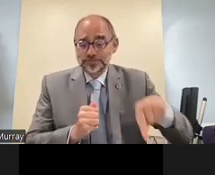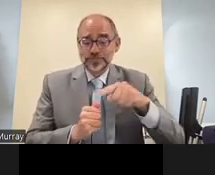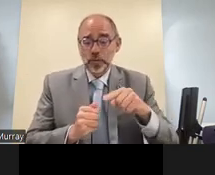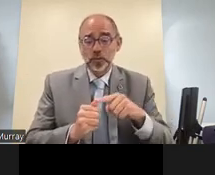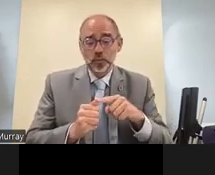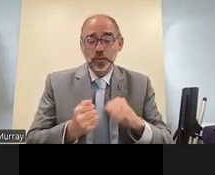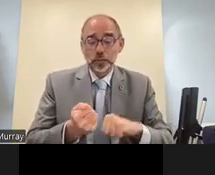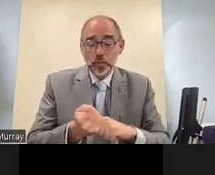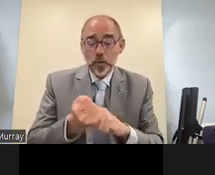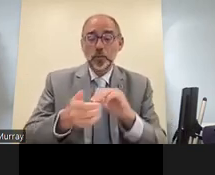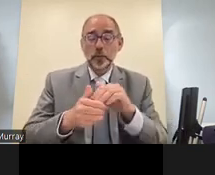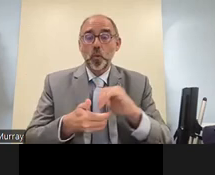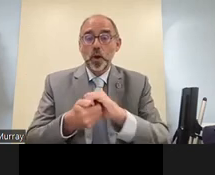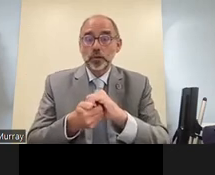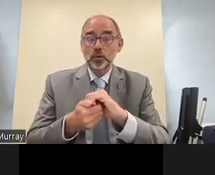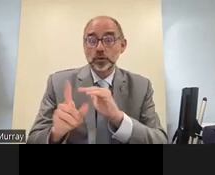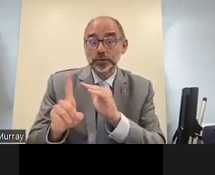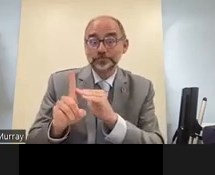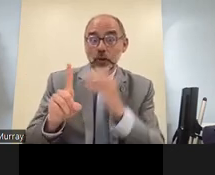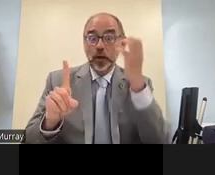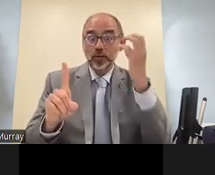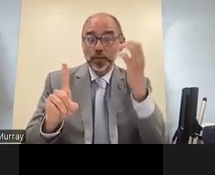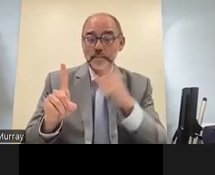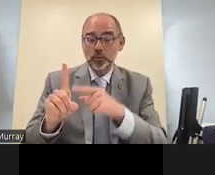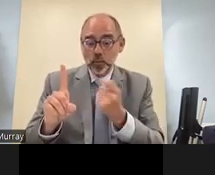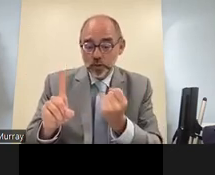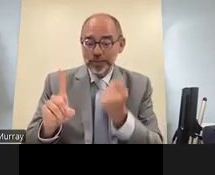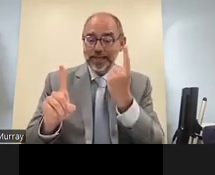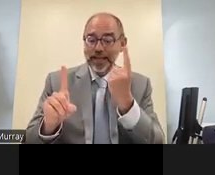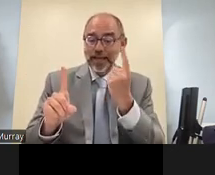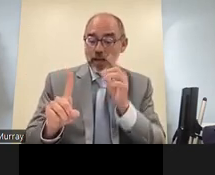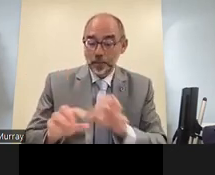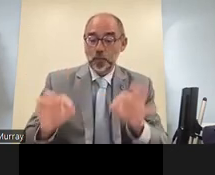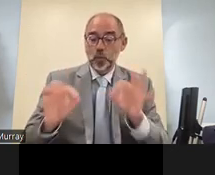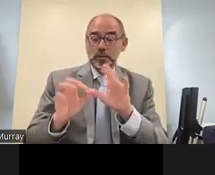the wfd works in partnership with our member organizations to try and ensure that governments